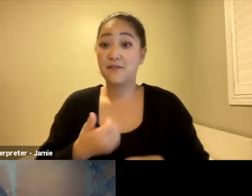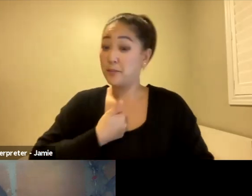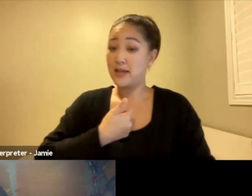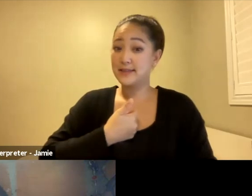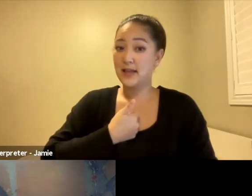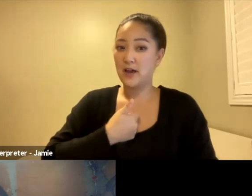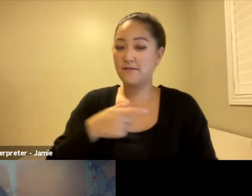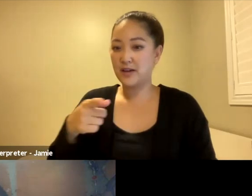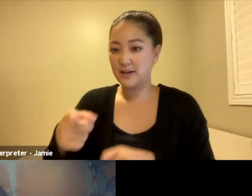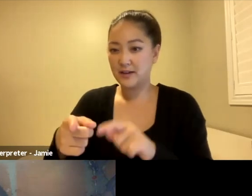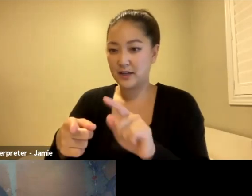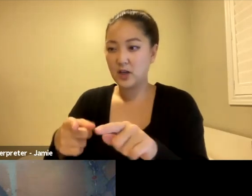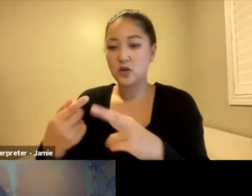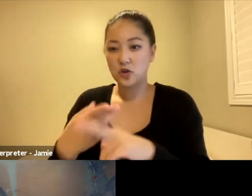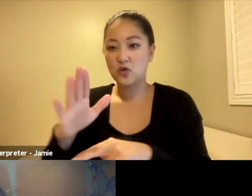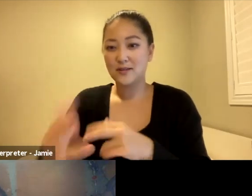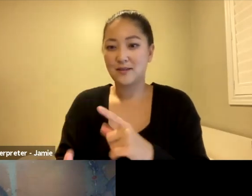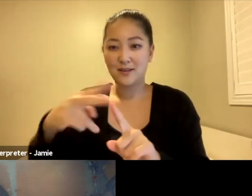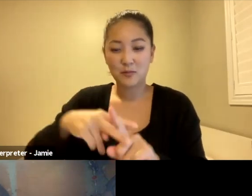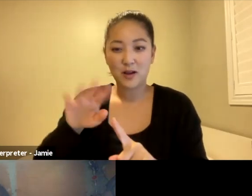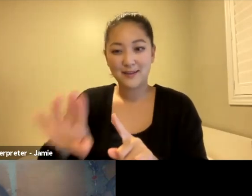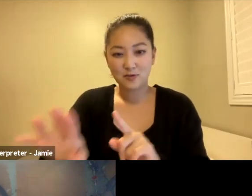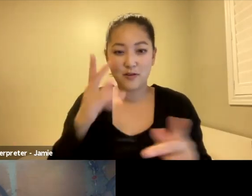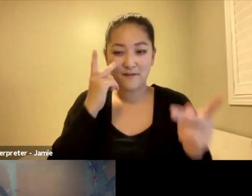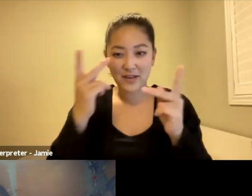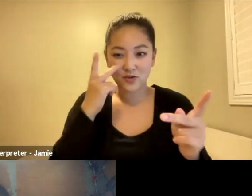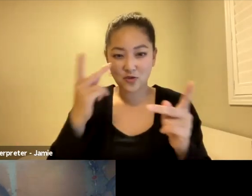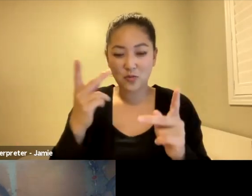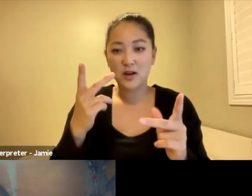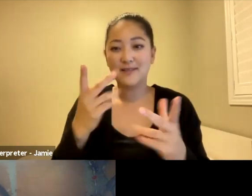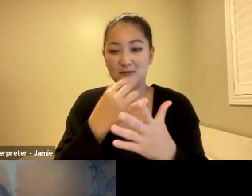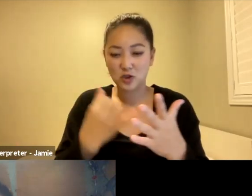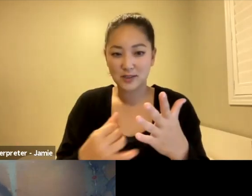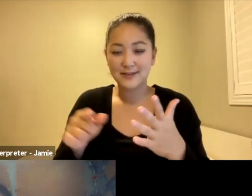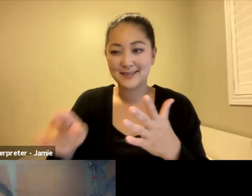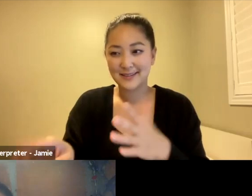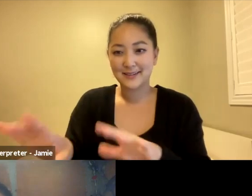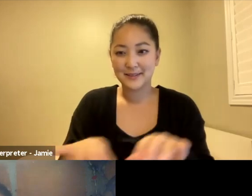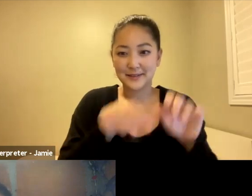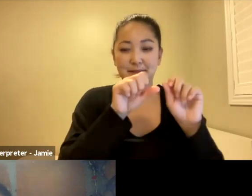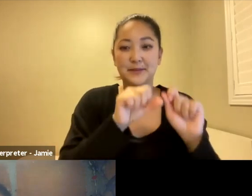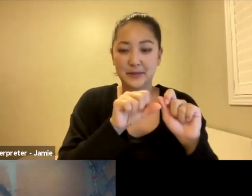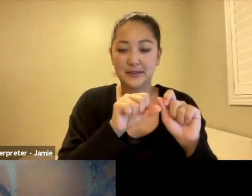your aesthetic and your visual language to take away some of that because it's not for us. That's for the community,